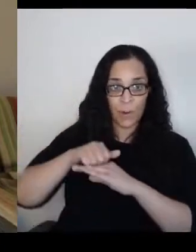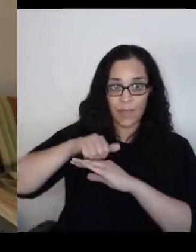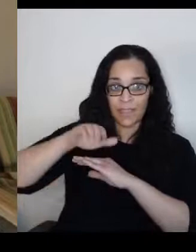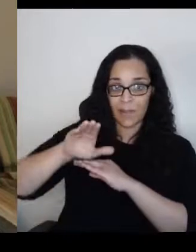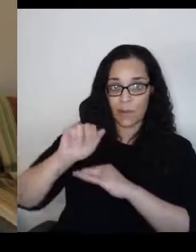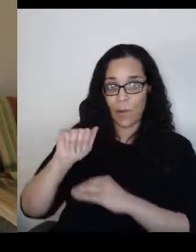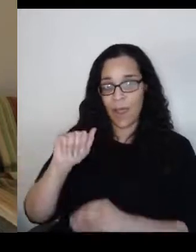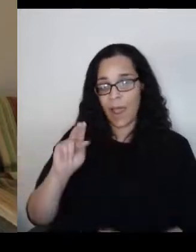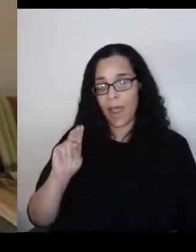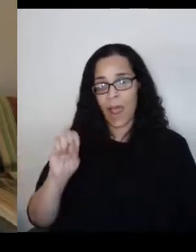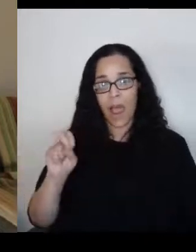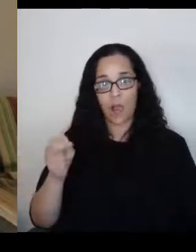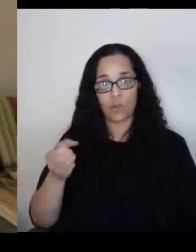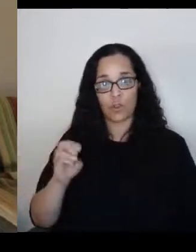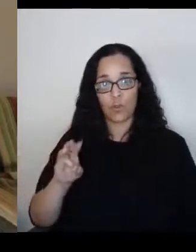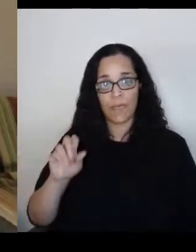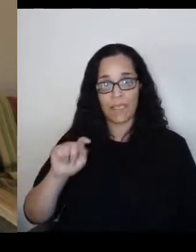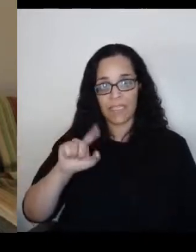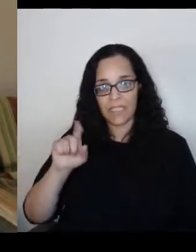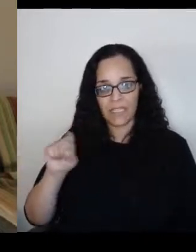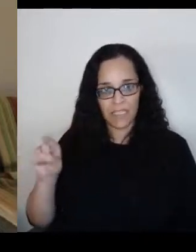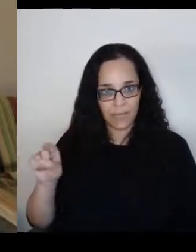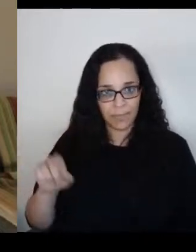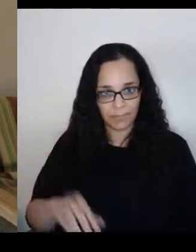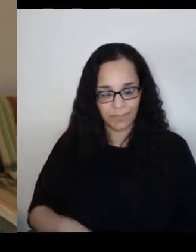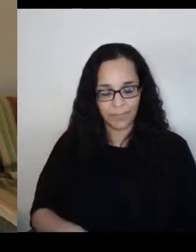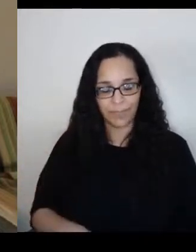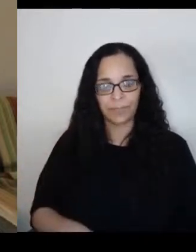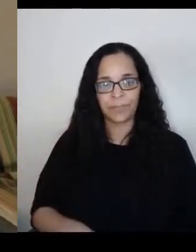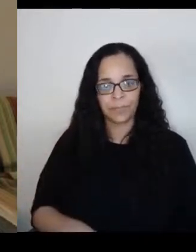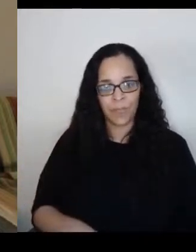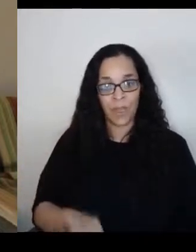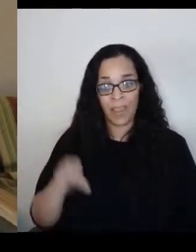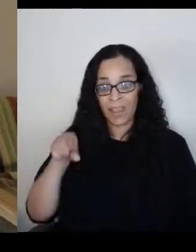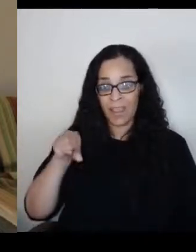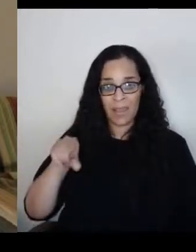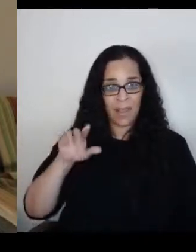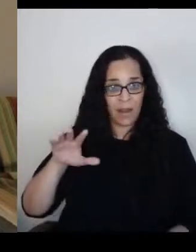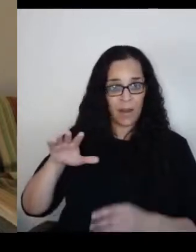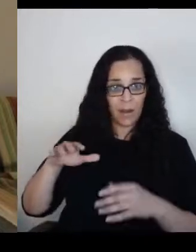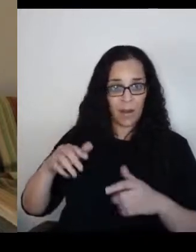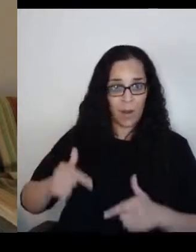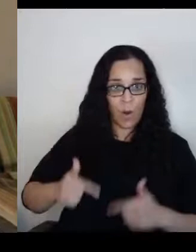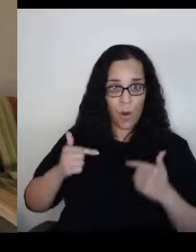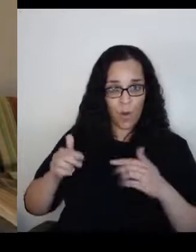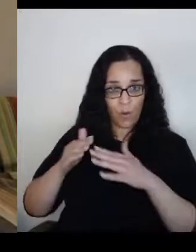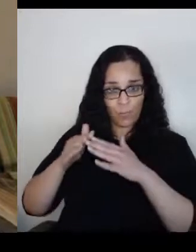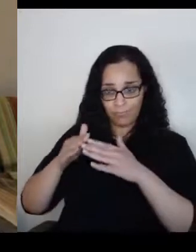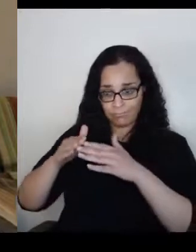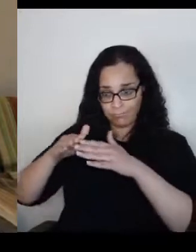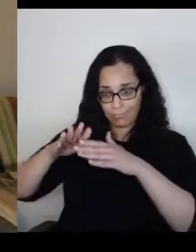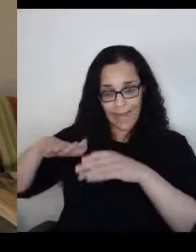because in the province they lived in Germany, the province of Baden,